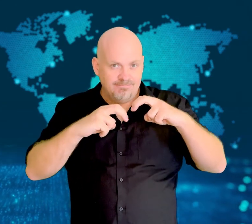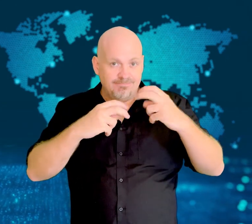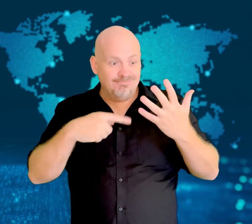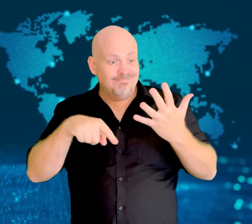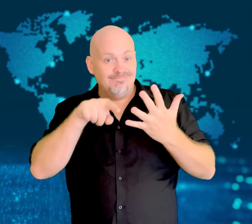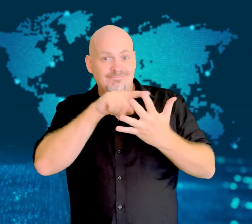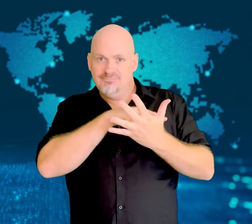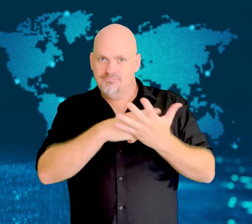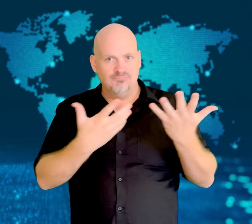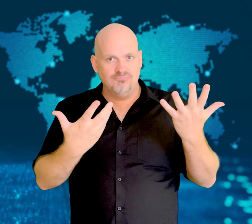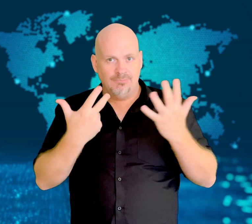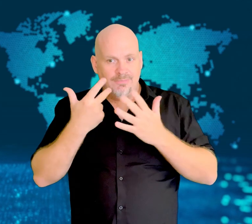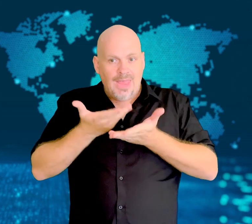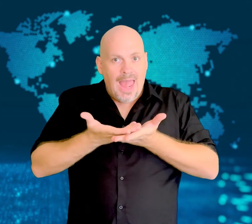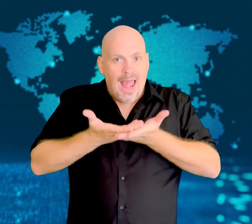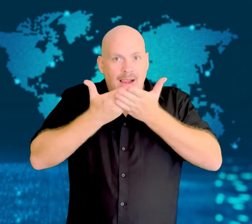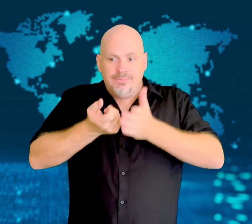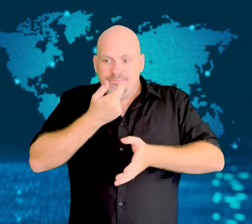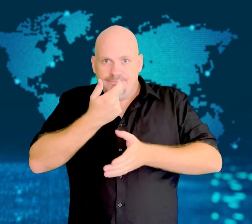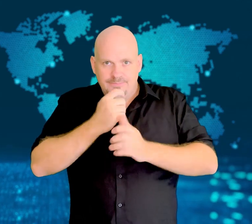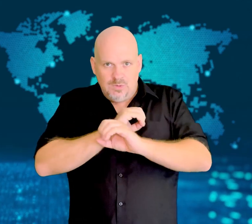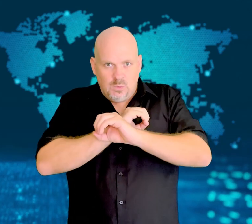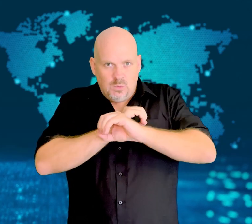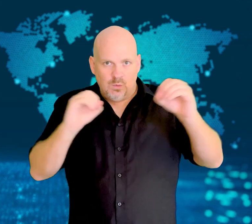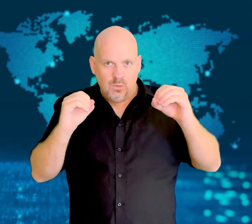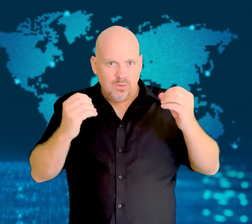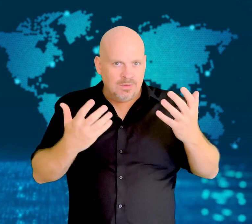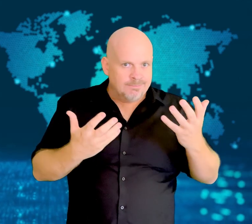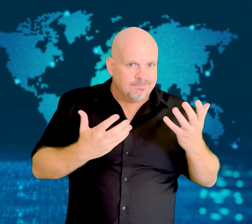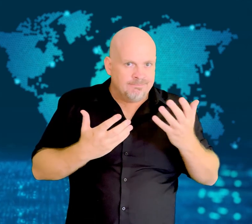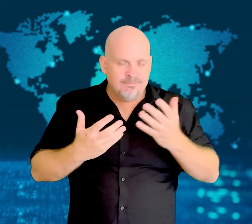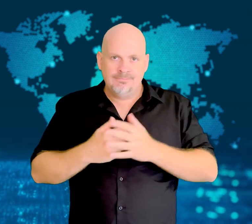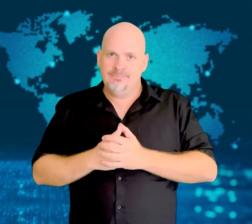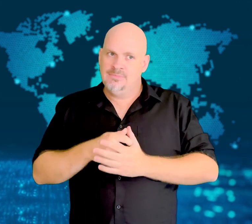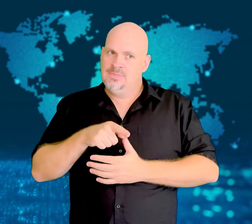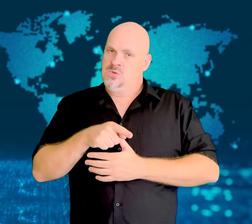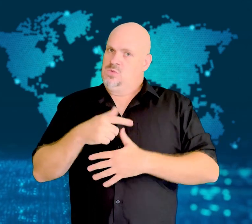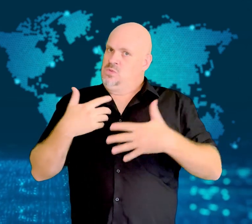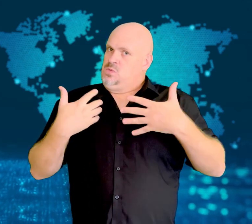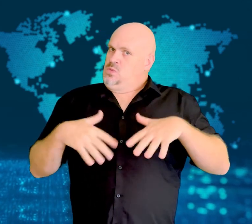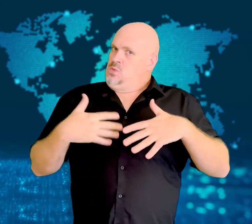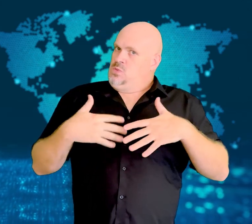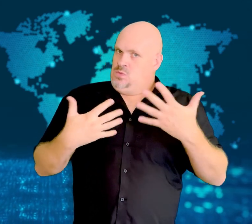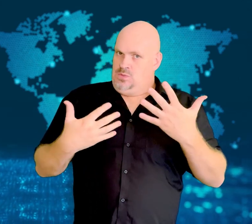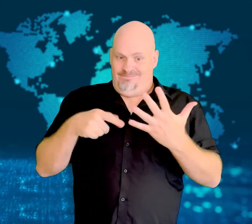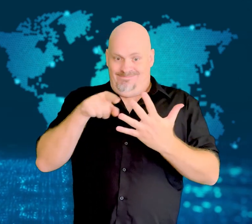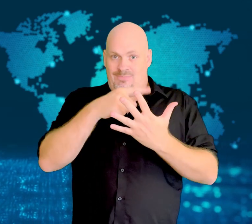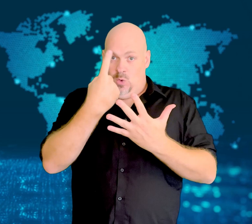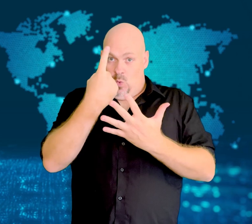The doctors found that all of the drugs studied were ineffective.